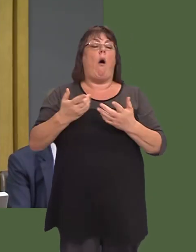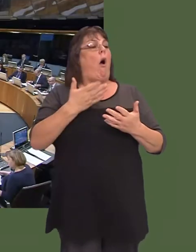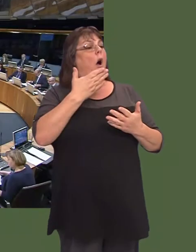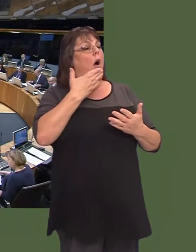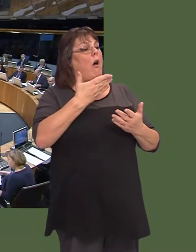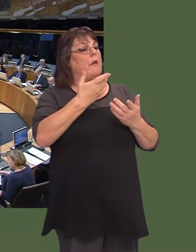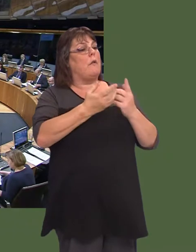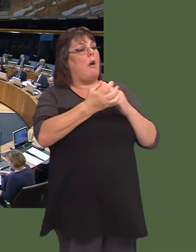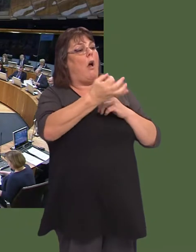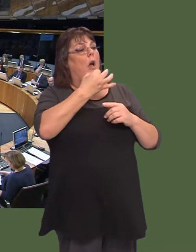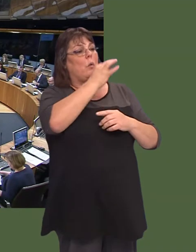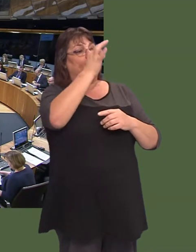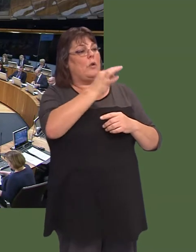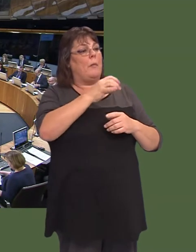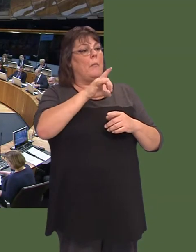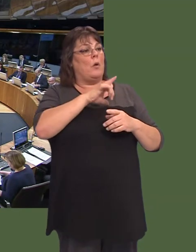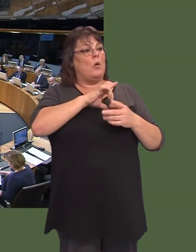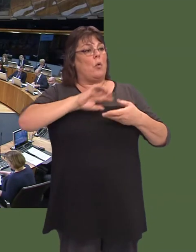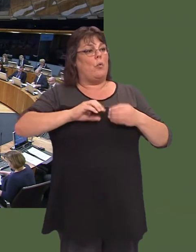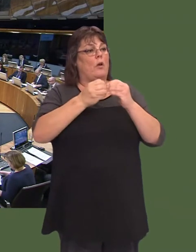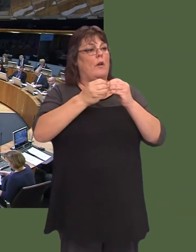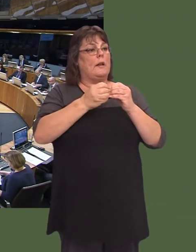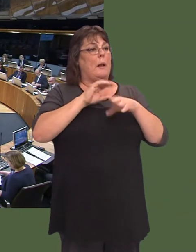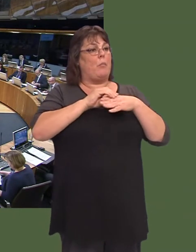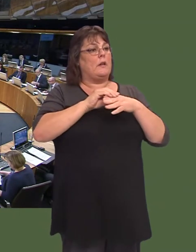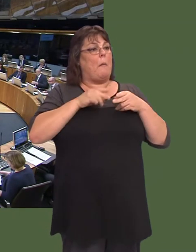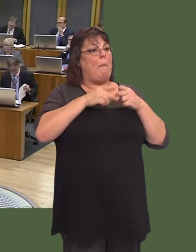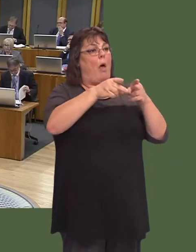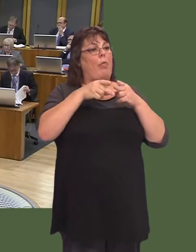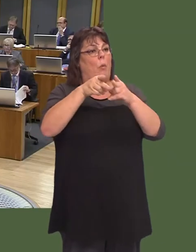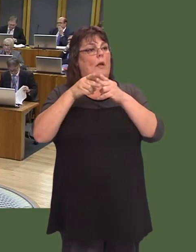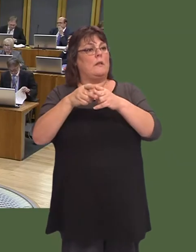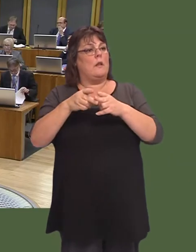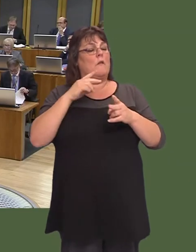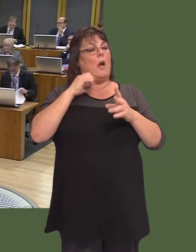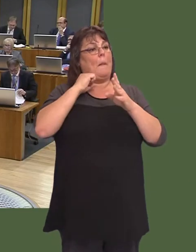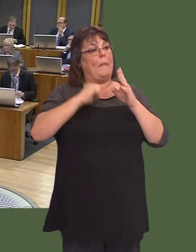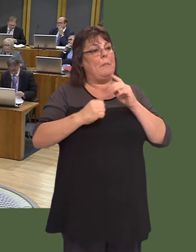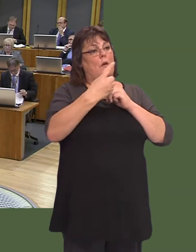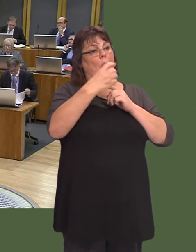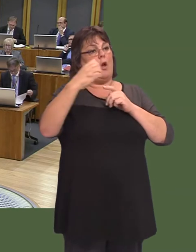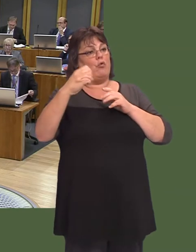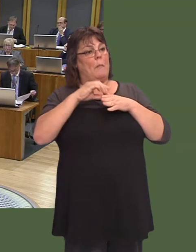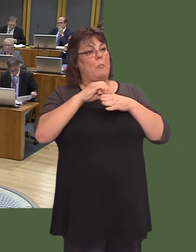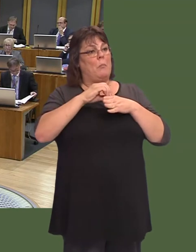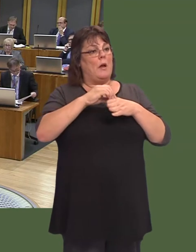has asked the question, because weíre transforming the skills journey through the creation of apprenticeship pathways to deliver on our commitment of 100,000 apprenticeship places